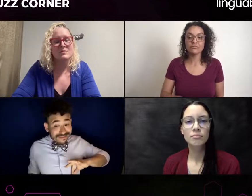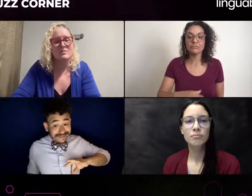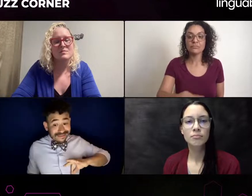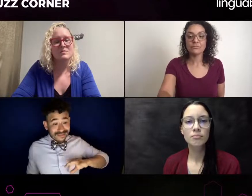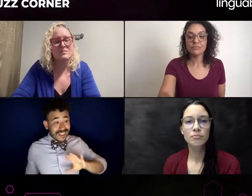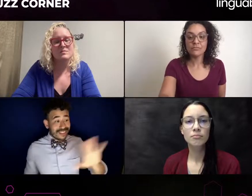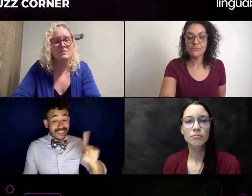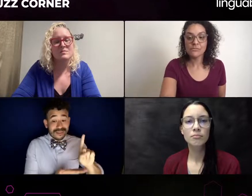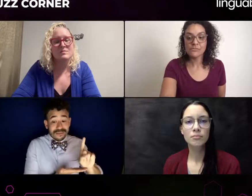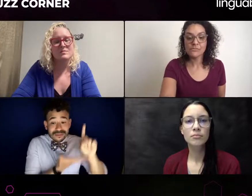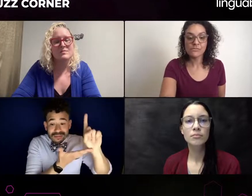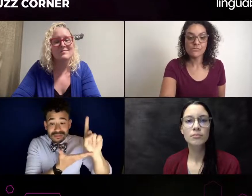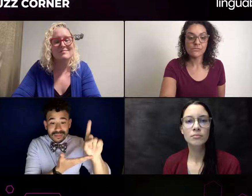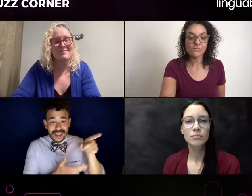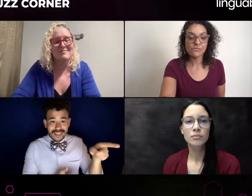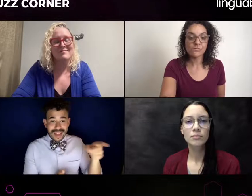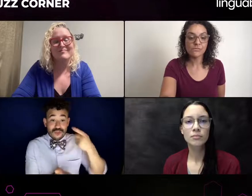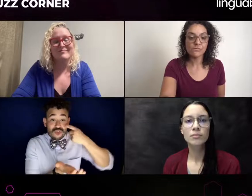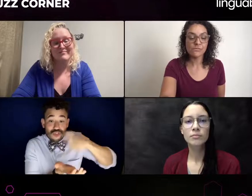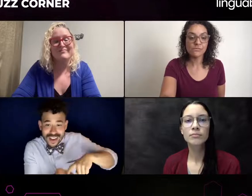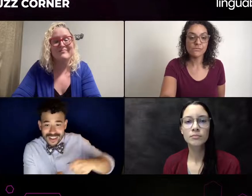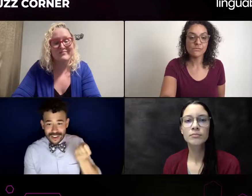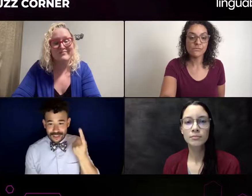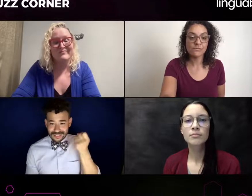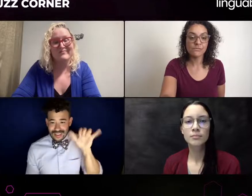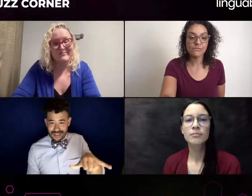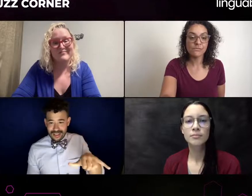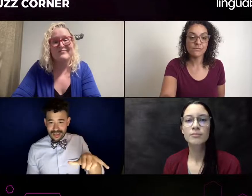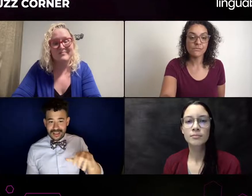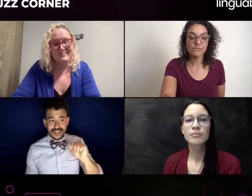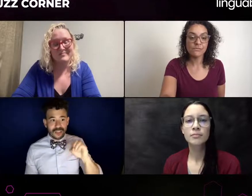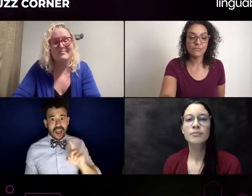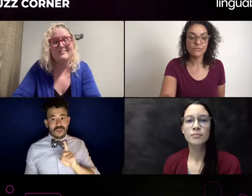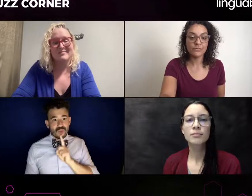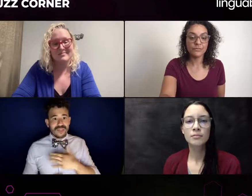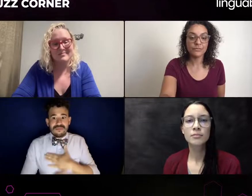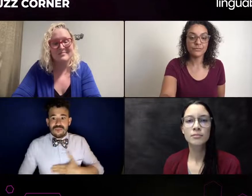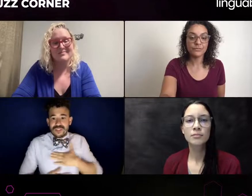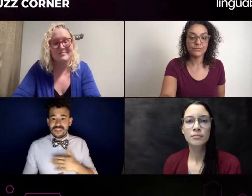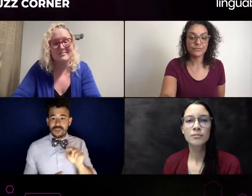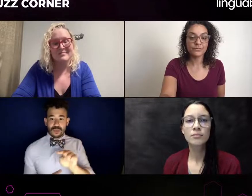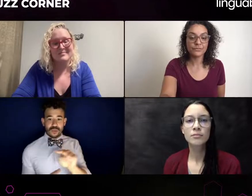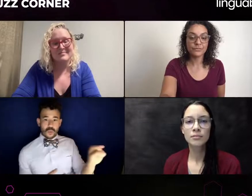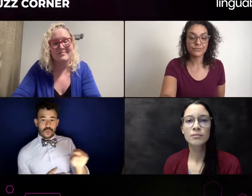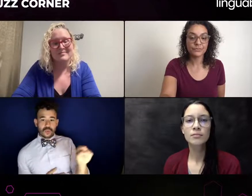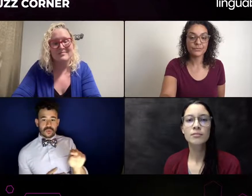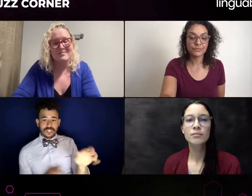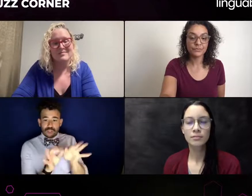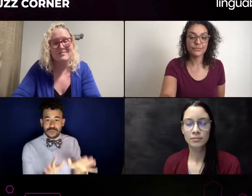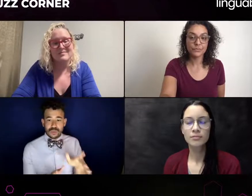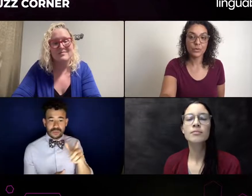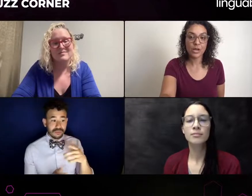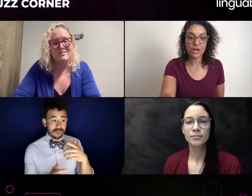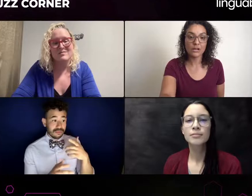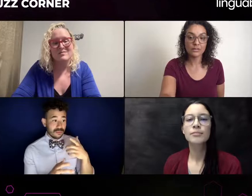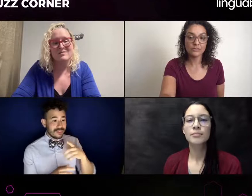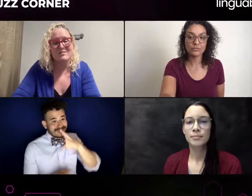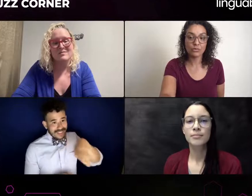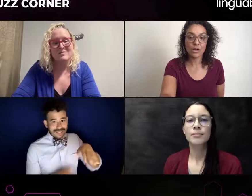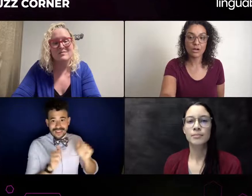OK, to clarify what you mean, you mean that they're being called back to be the interpreter for the casting director